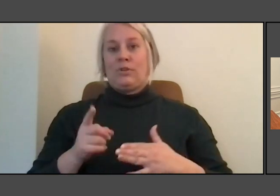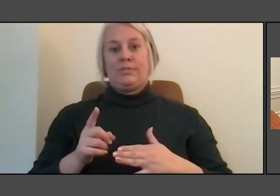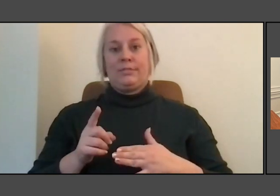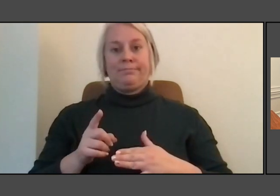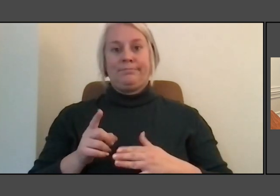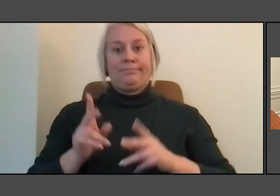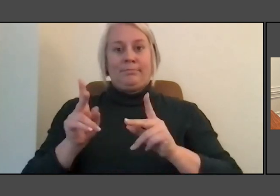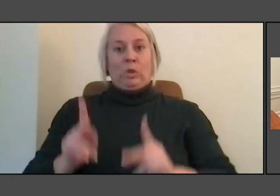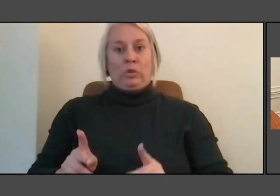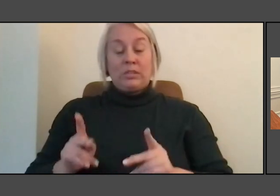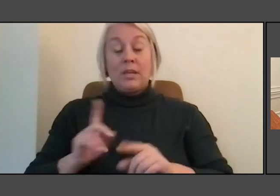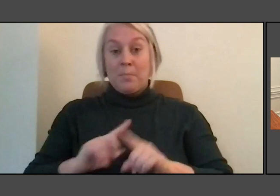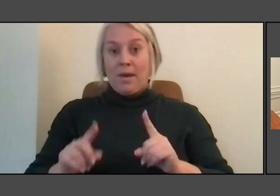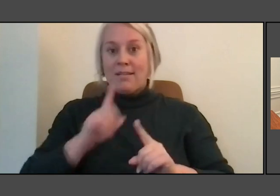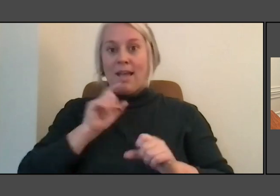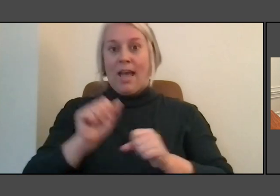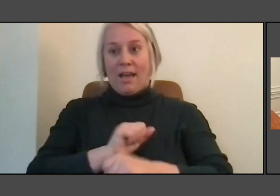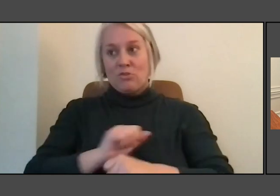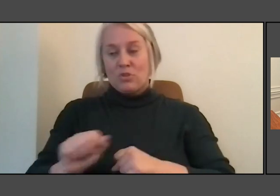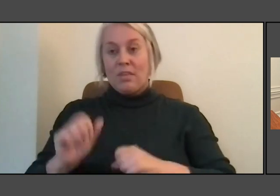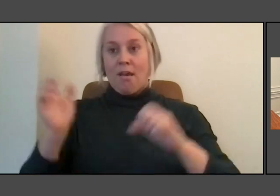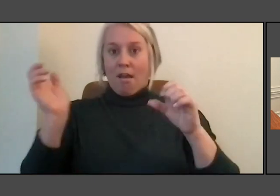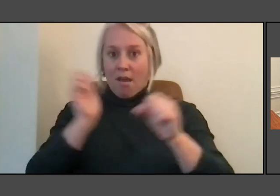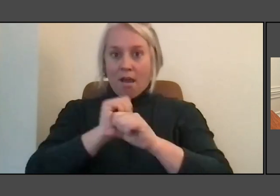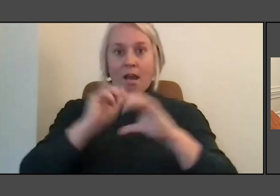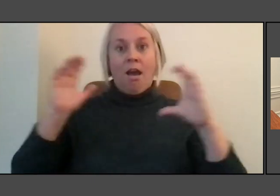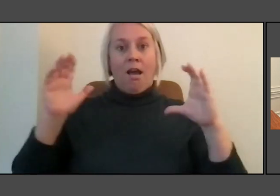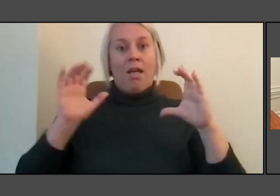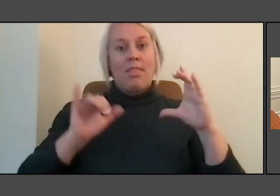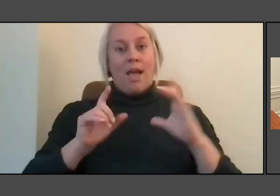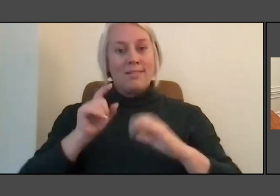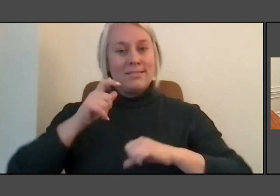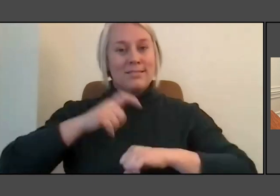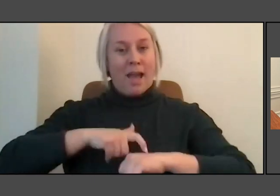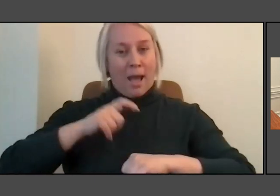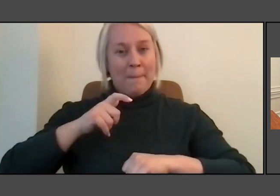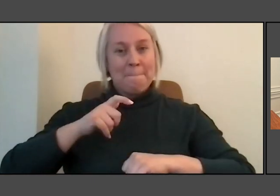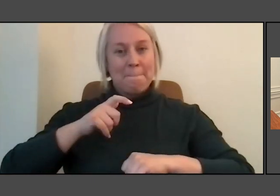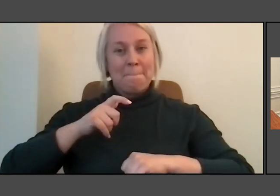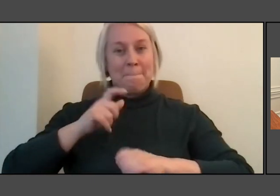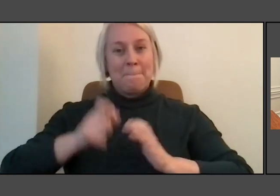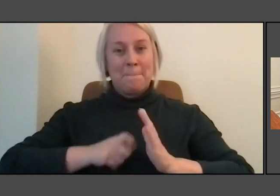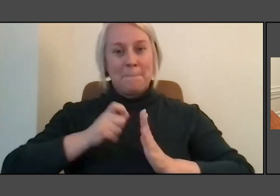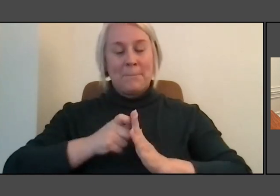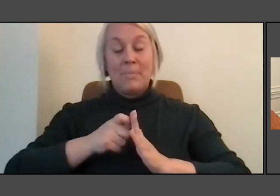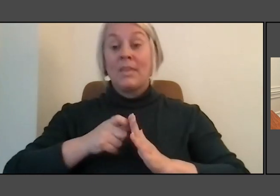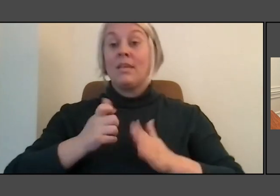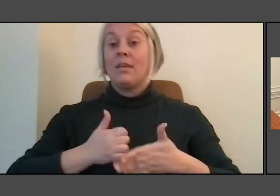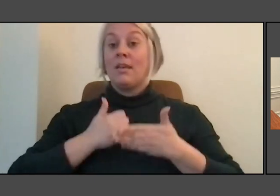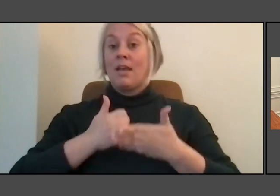So even in that sense, trying to teach a deeper history, but then on the path of oyster shells